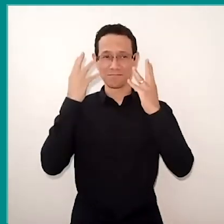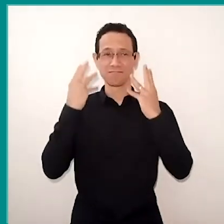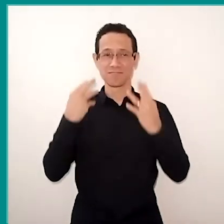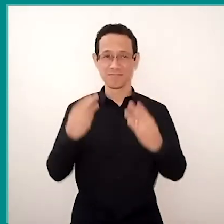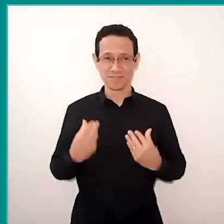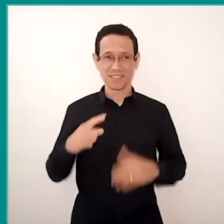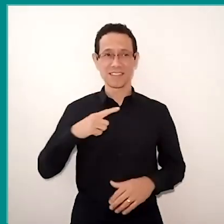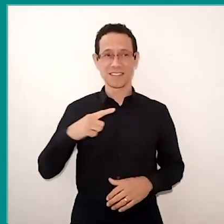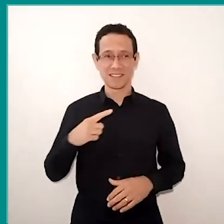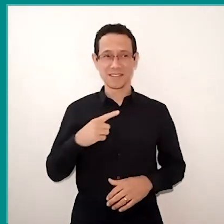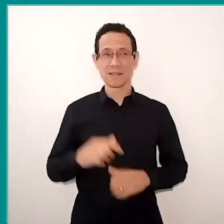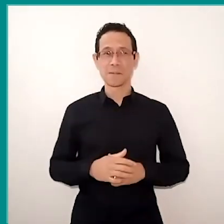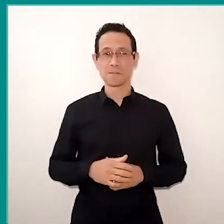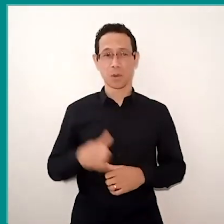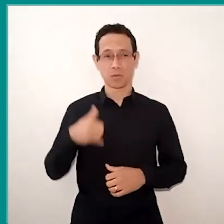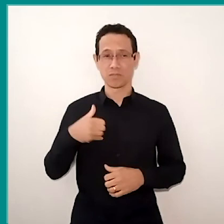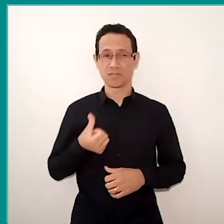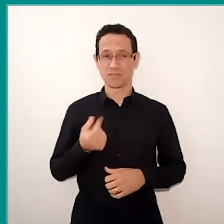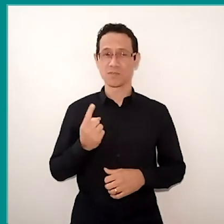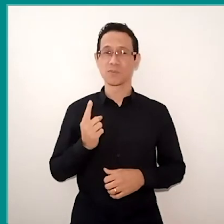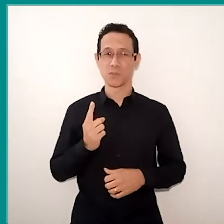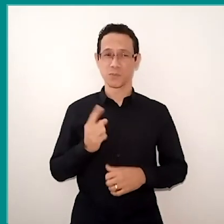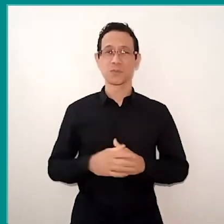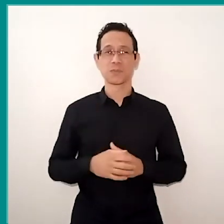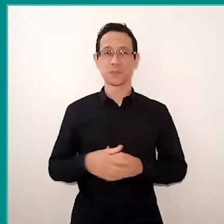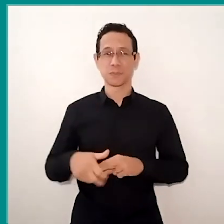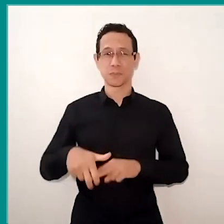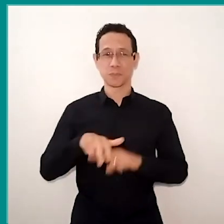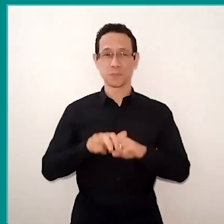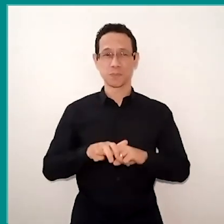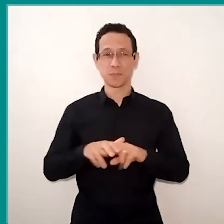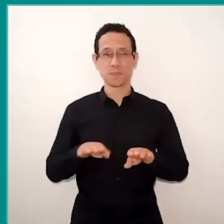I'm a 61 year old woman, I'm sitting here at my desk at home.